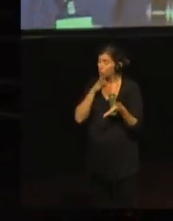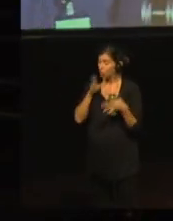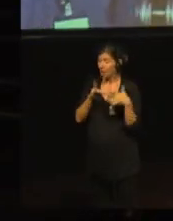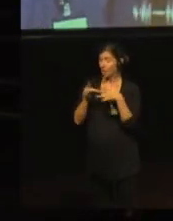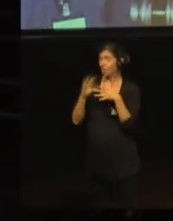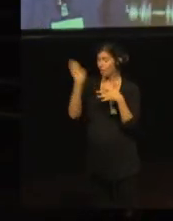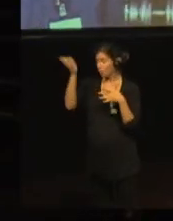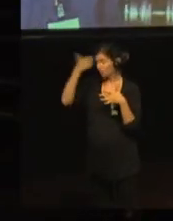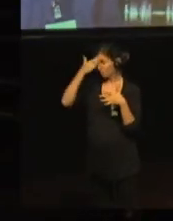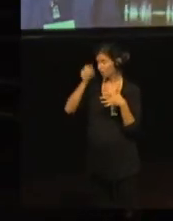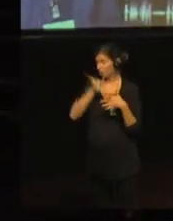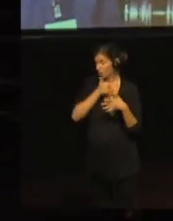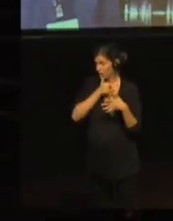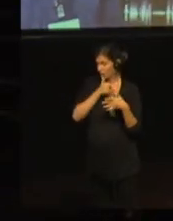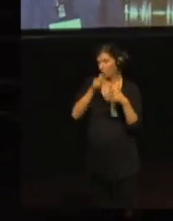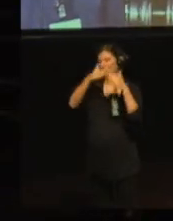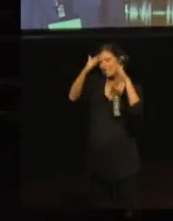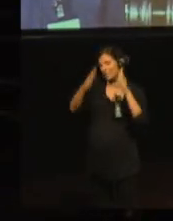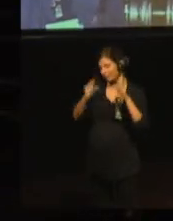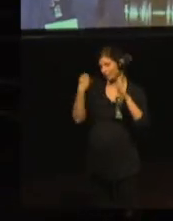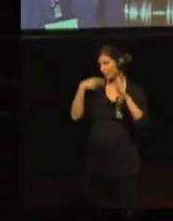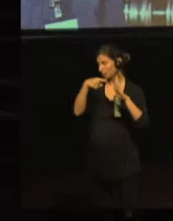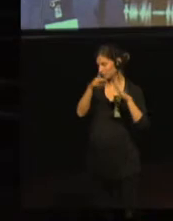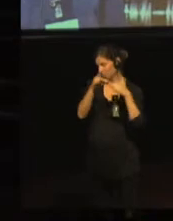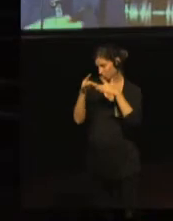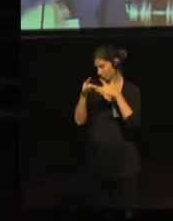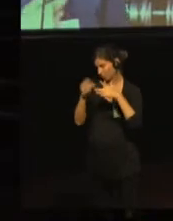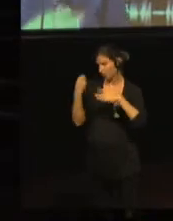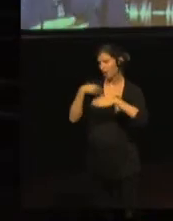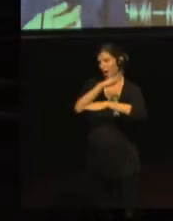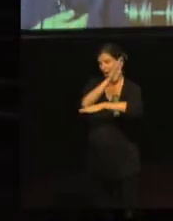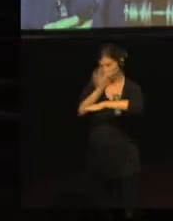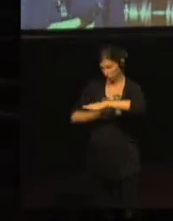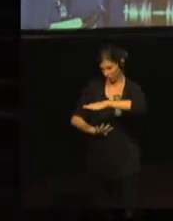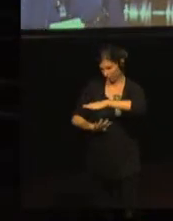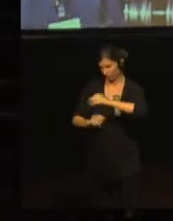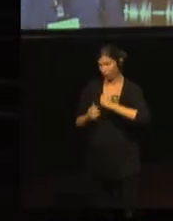and there was always a person who helped as a facilitator of the group.